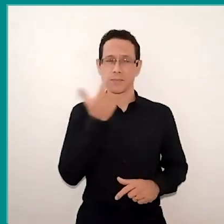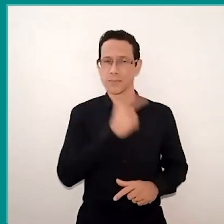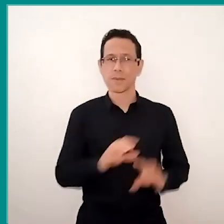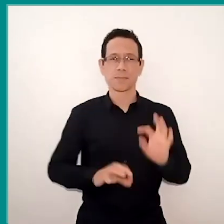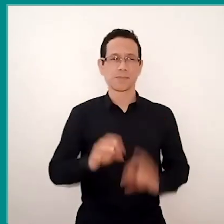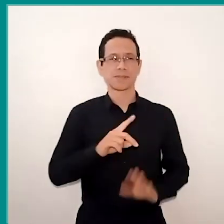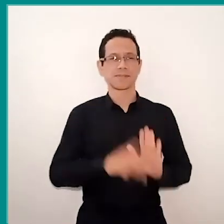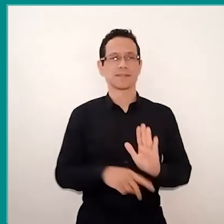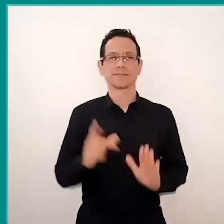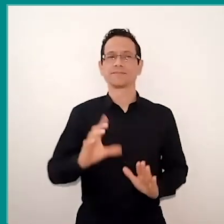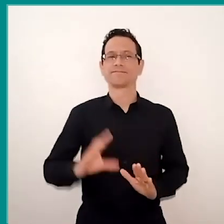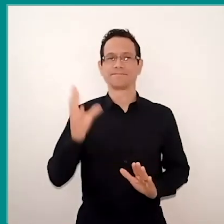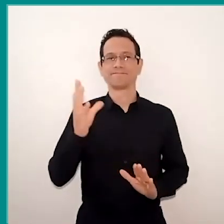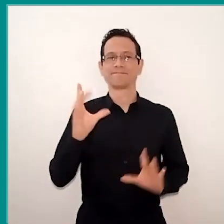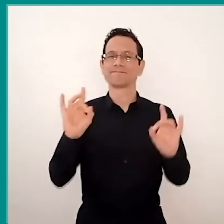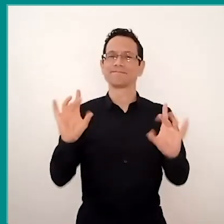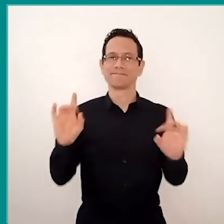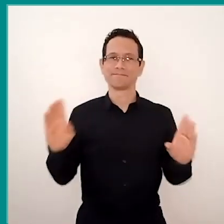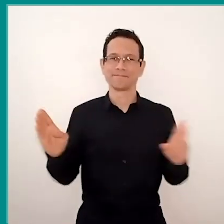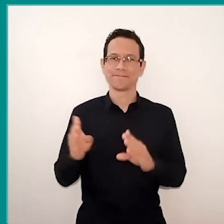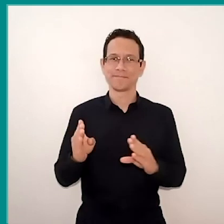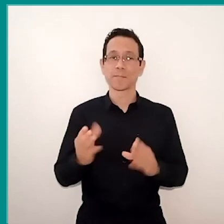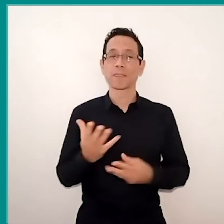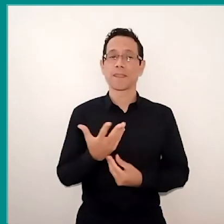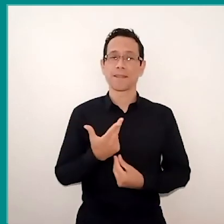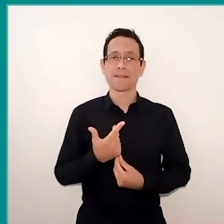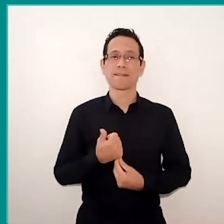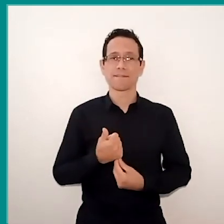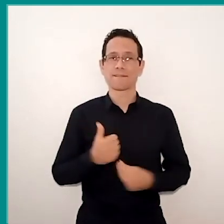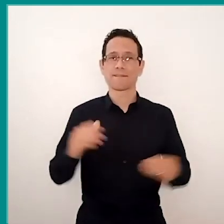especially in the field of arts, aimed at this audience.